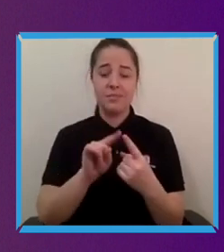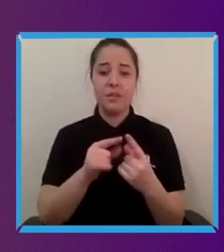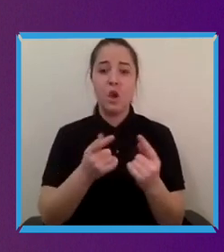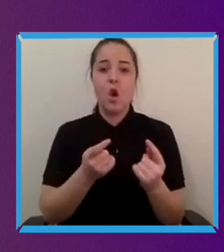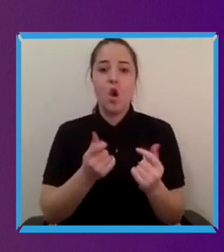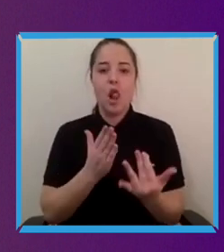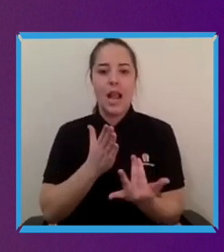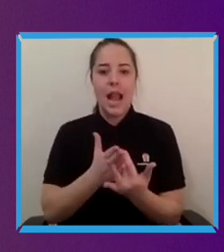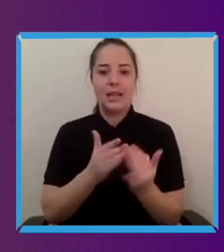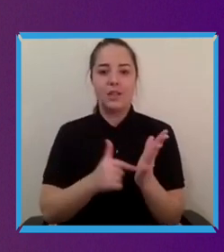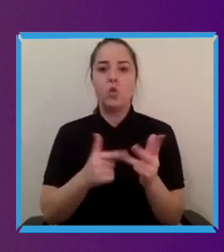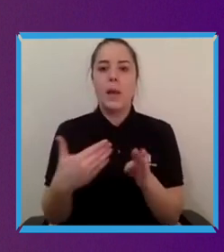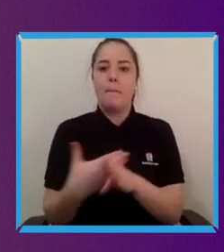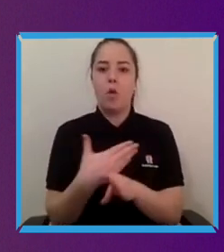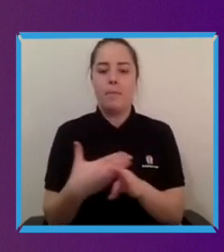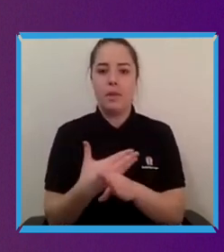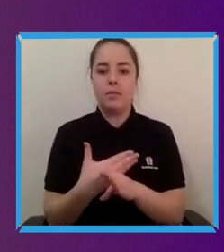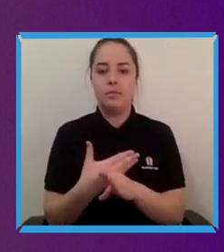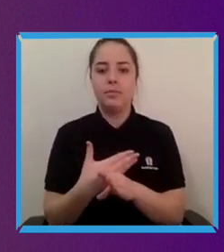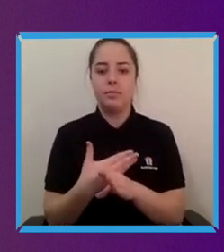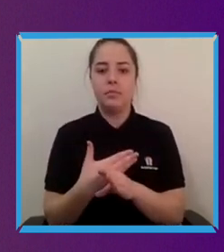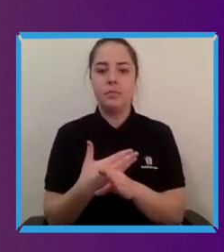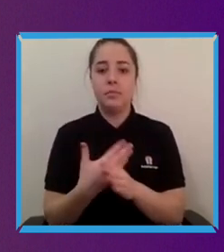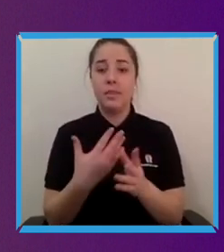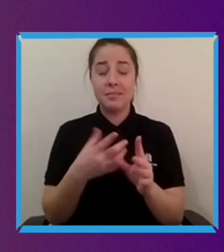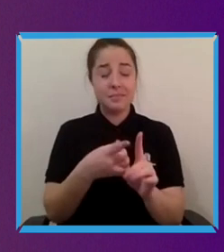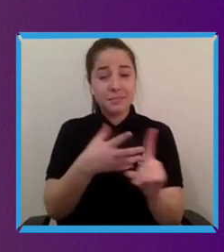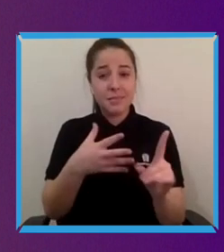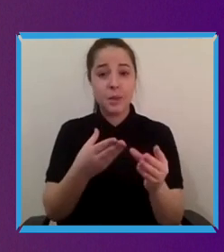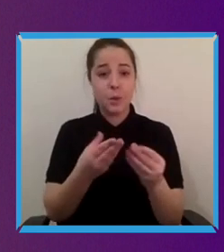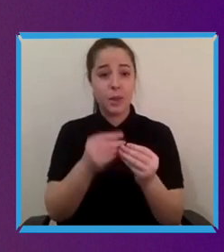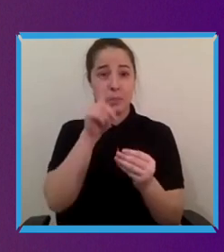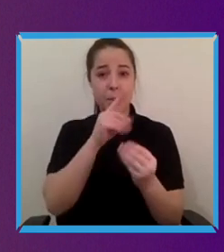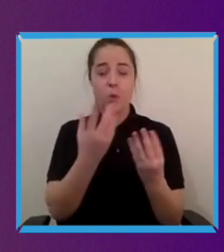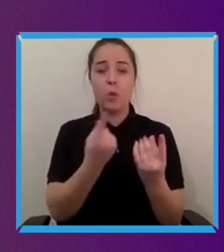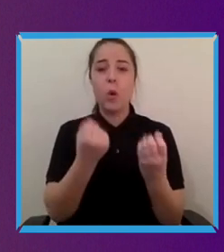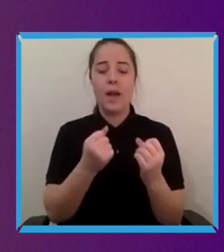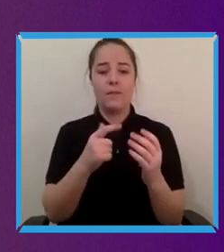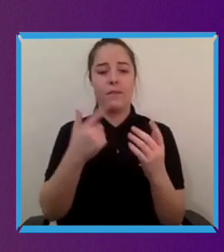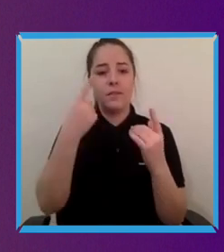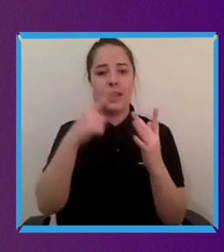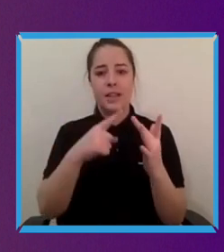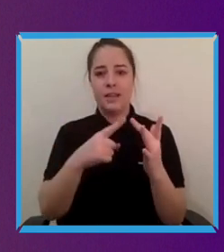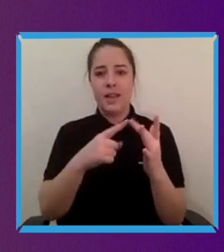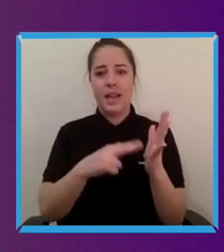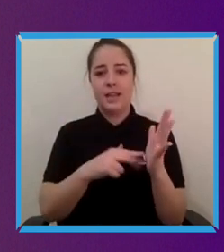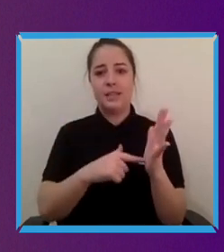people with disabilities, especially people with intellectual disabilities. People with intellectual disabilities should have the same rights and